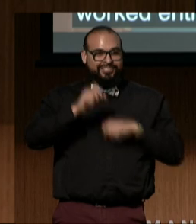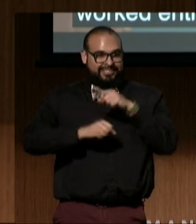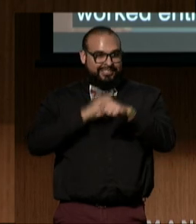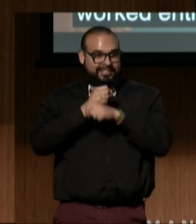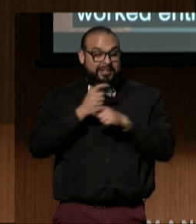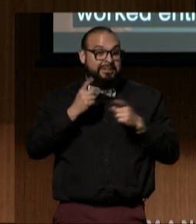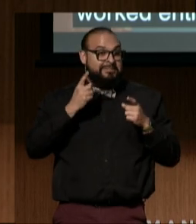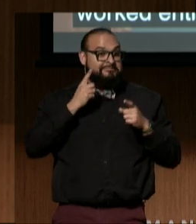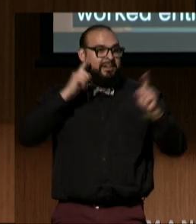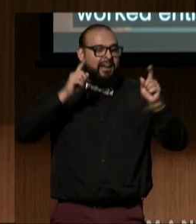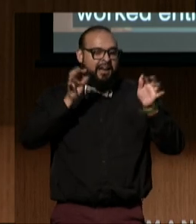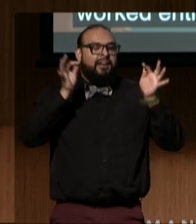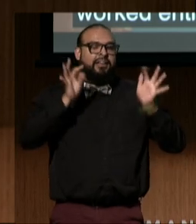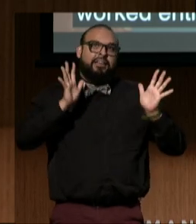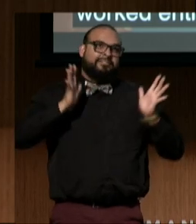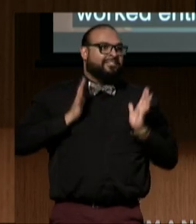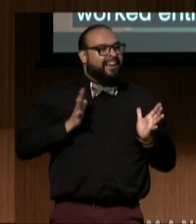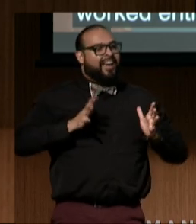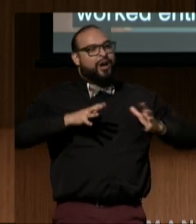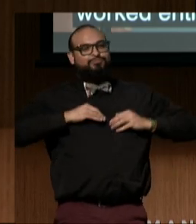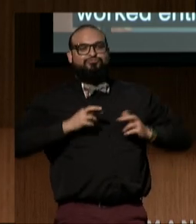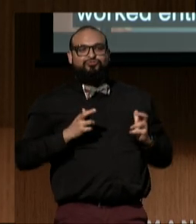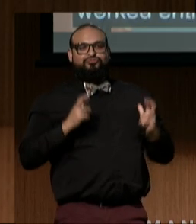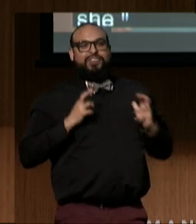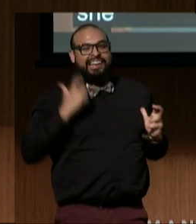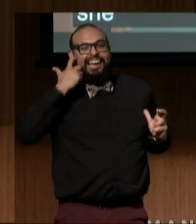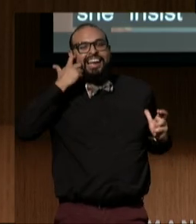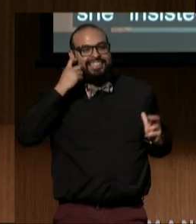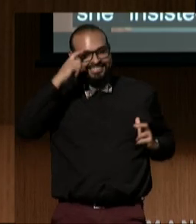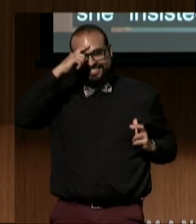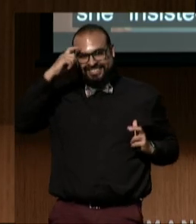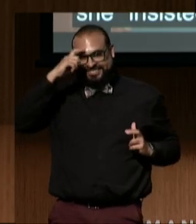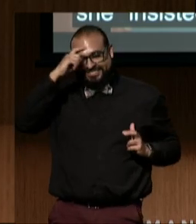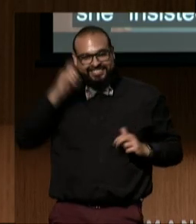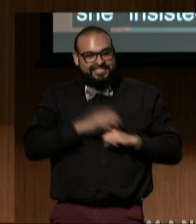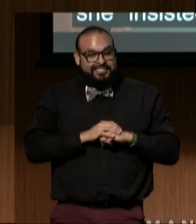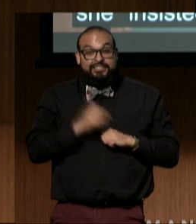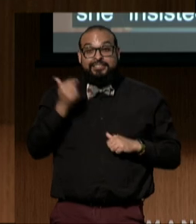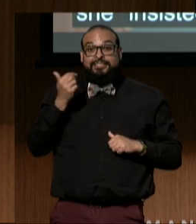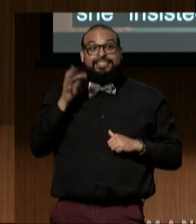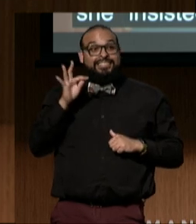on retiring this past summer. Back in 1997, the lawyers and policy people